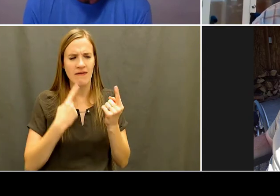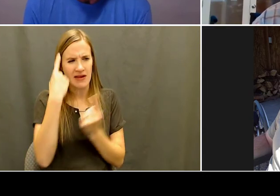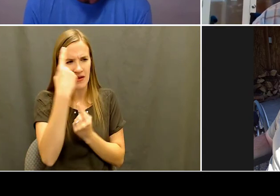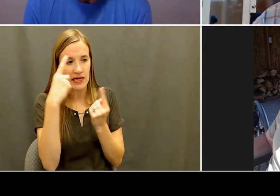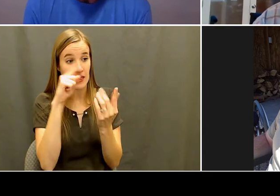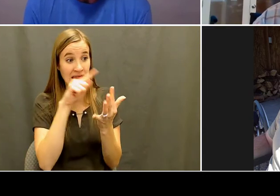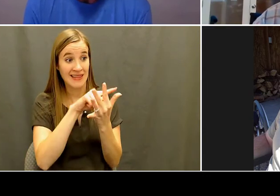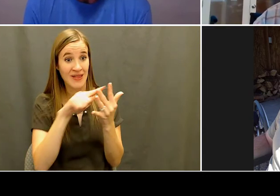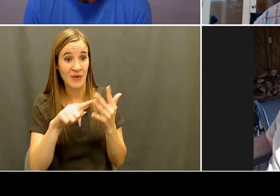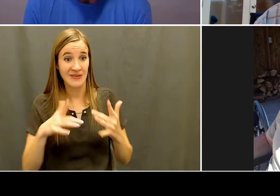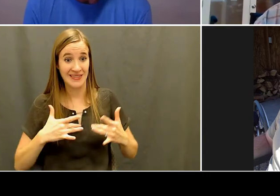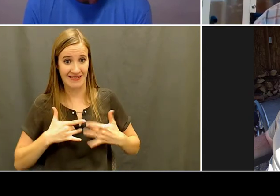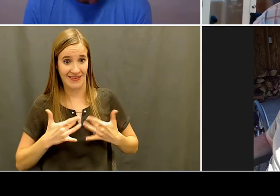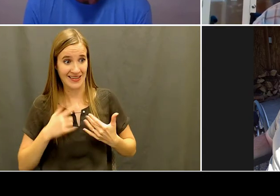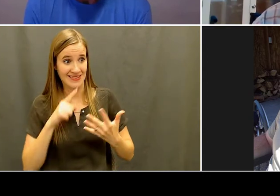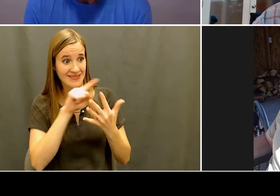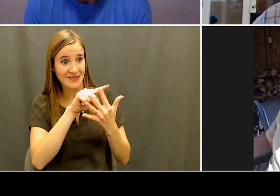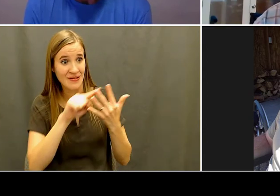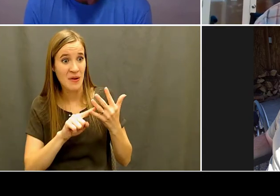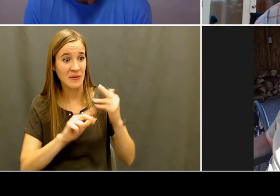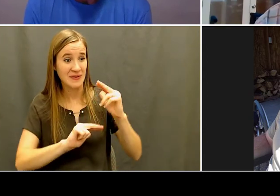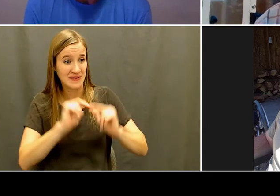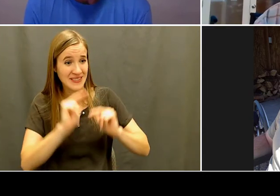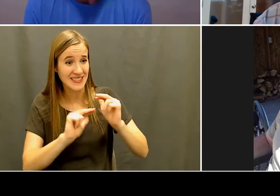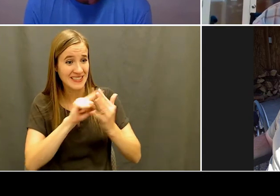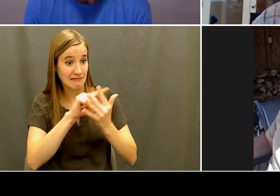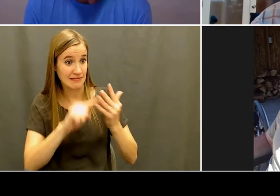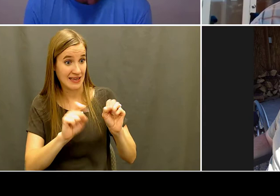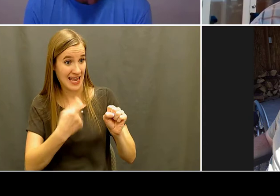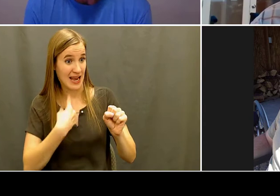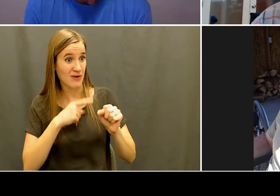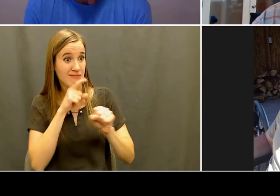very appreciative of Boise has certainly come a long way just